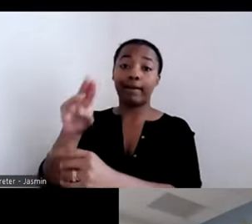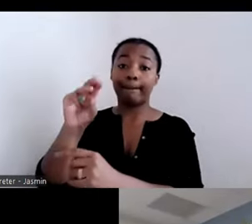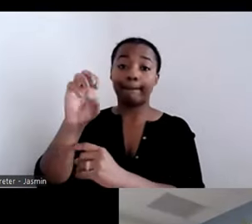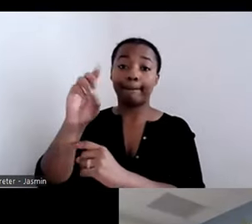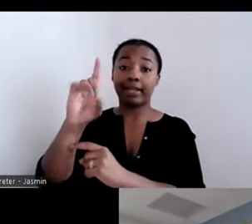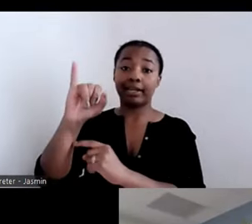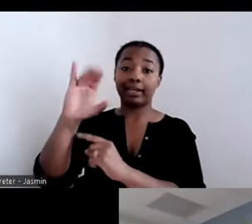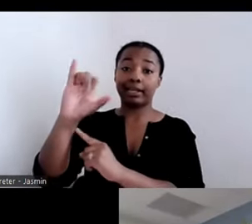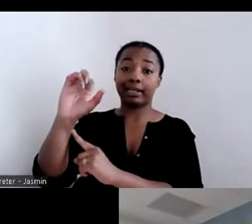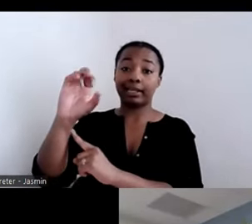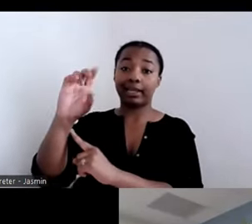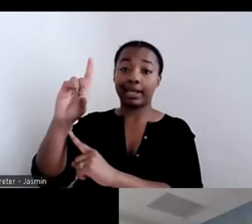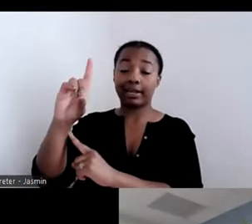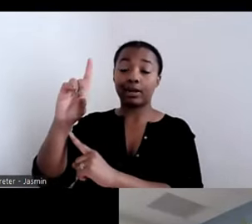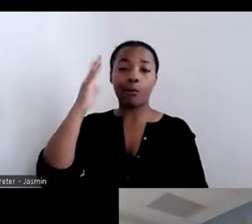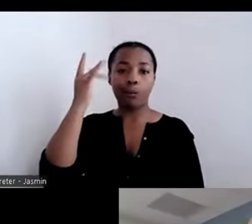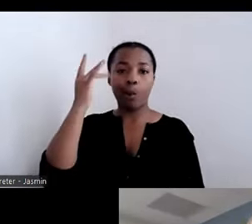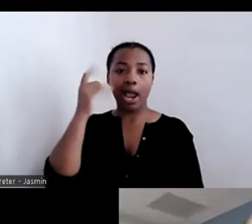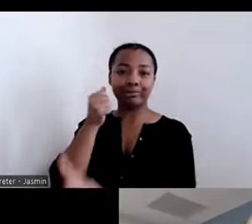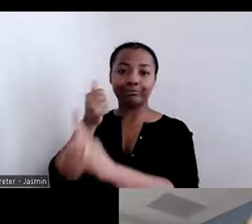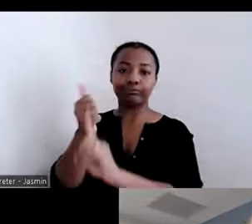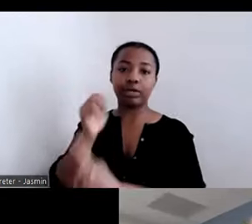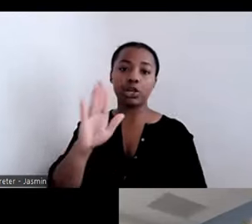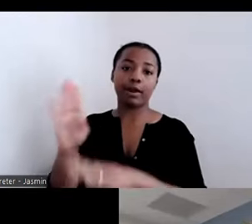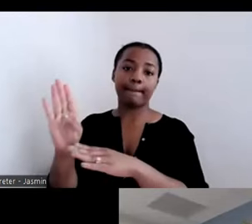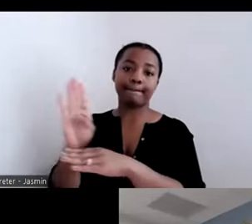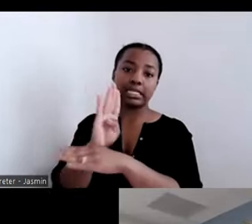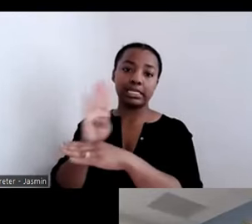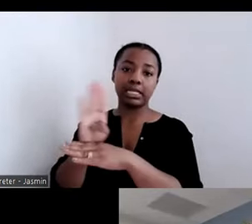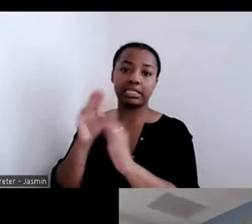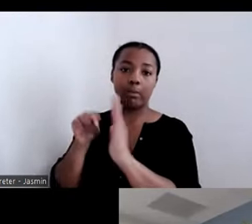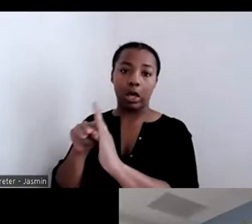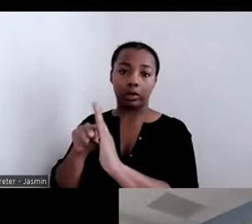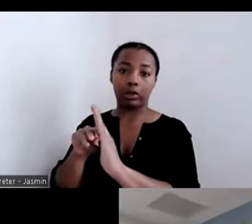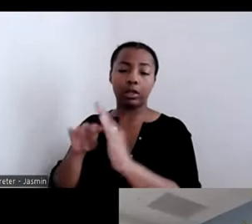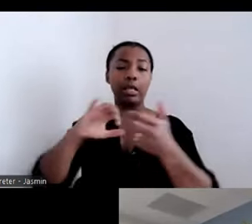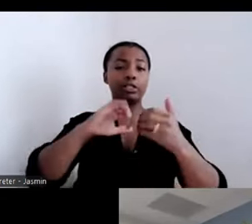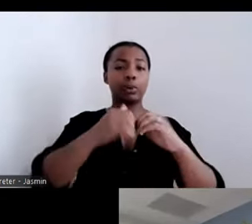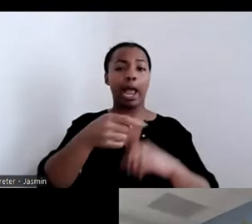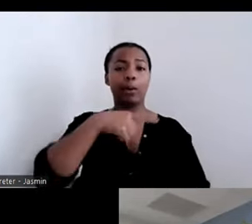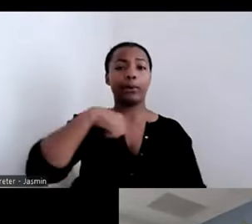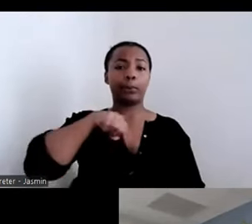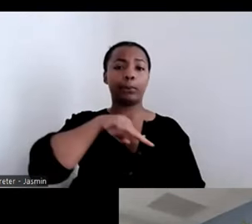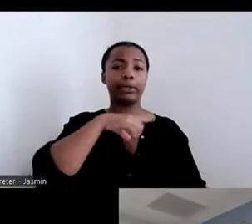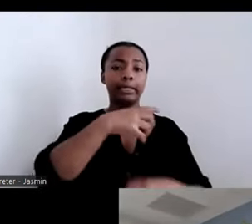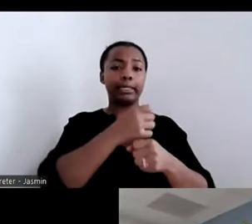have flexible funding, for Vicki's group, who says,